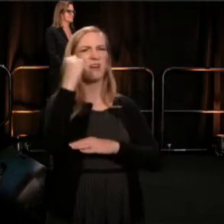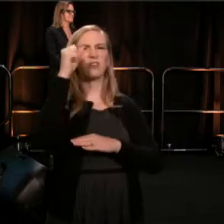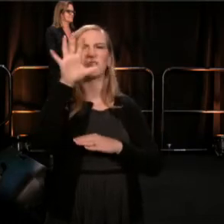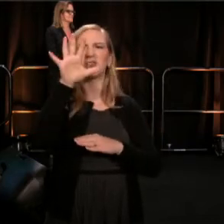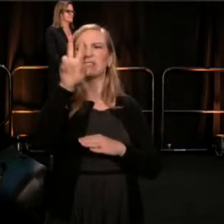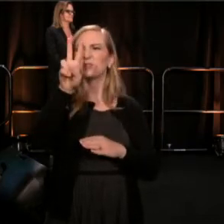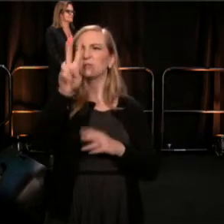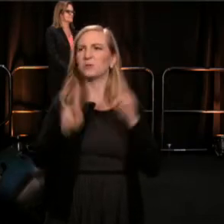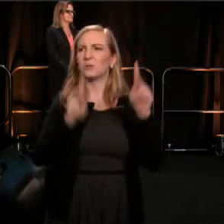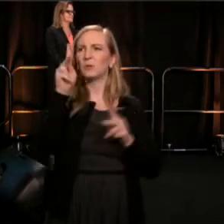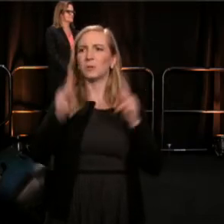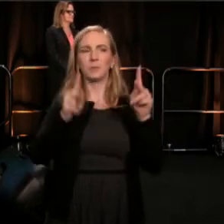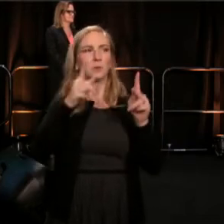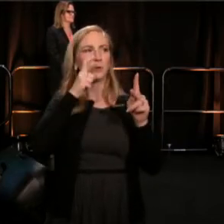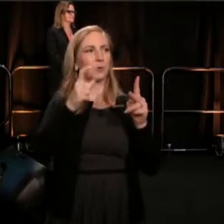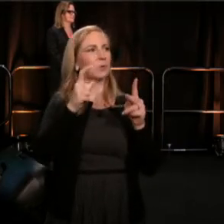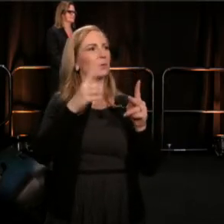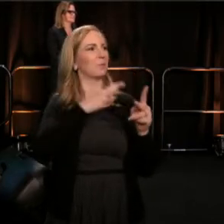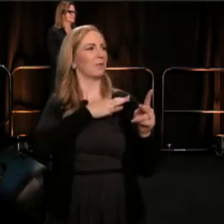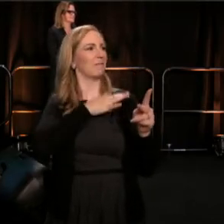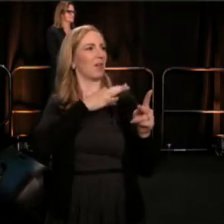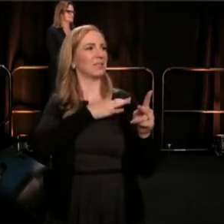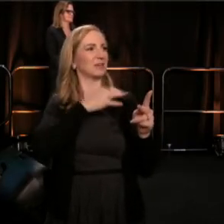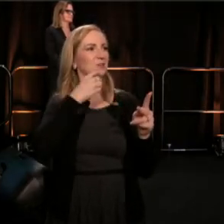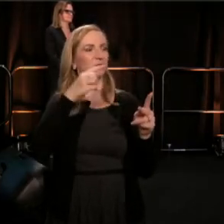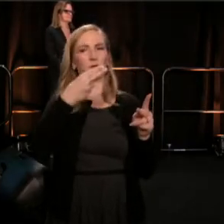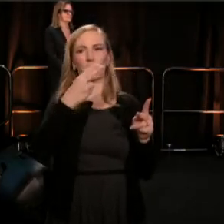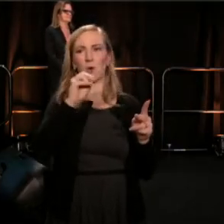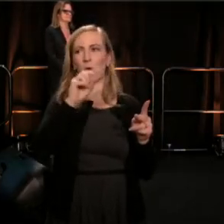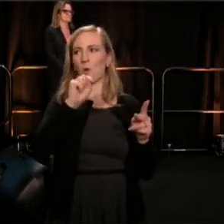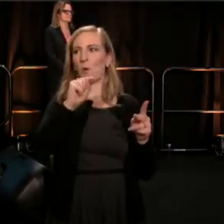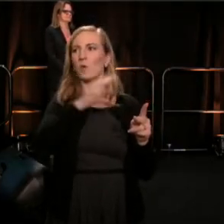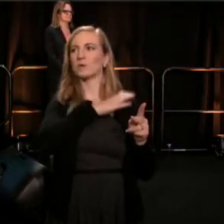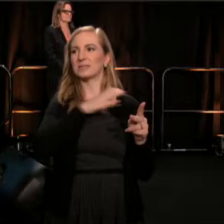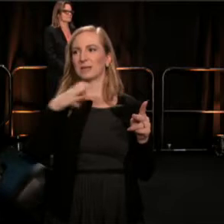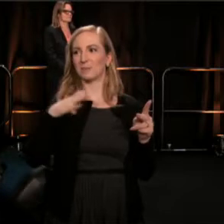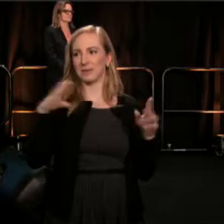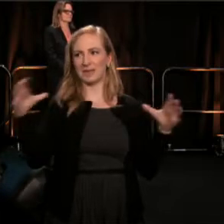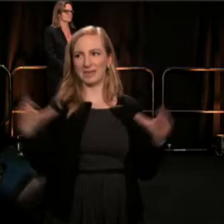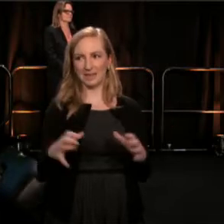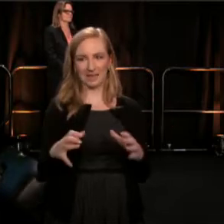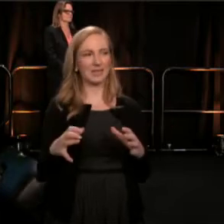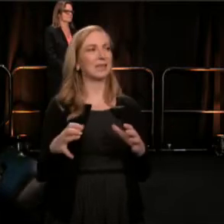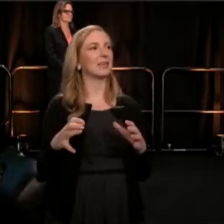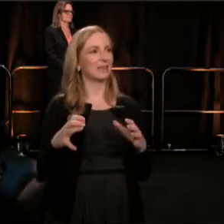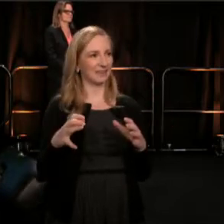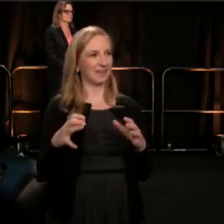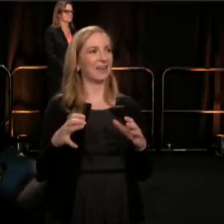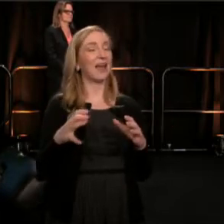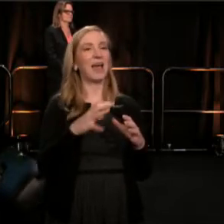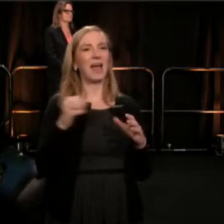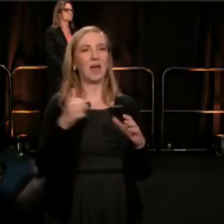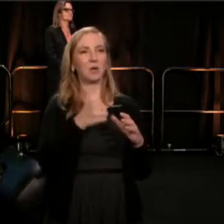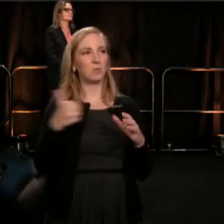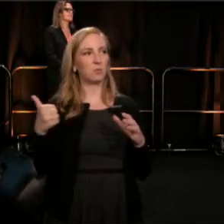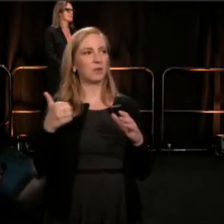as volunteers of the host committee in DC, representing 21 organizations. We forged our way through, with some rounds of margaritas.